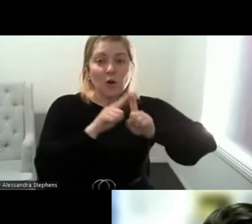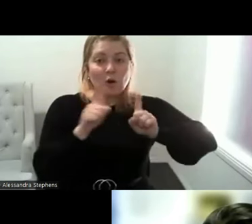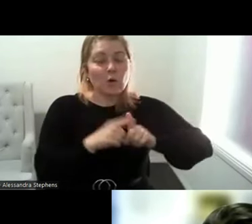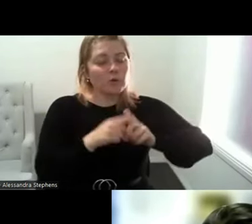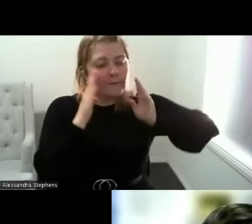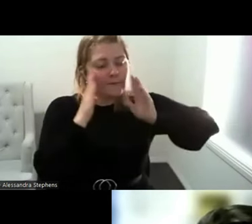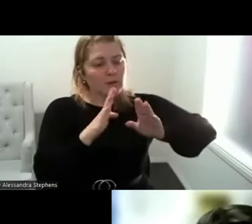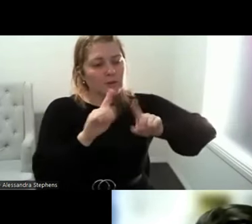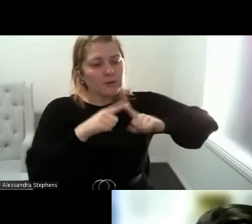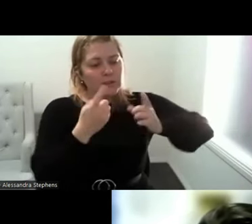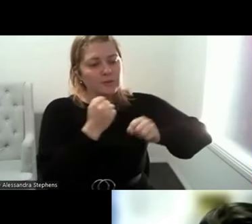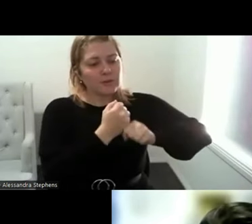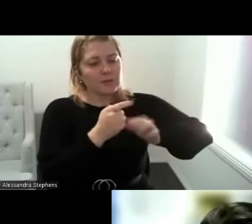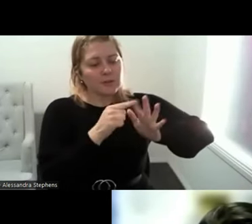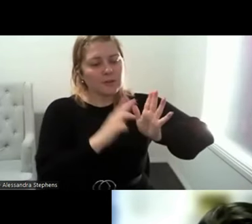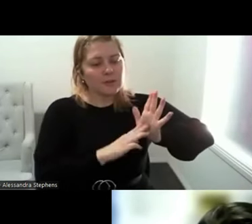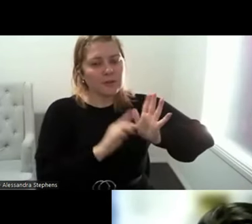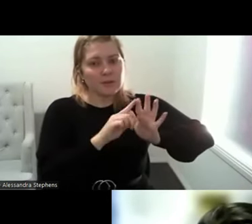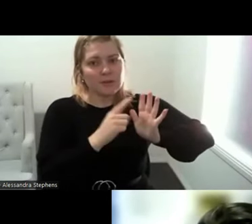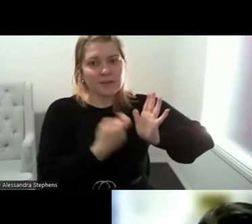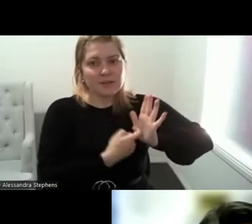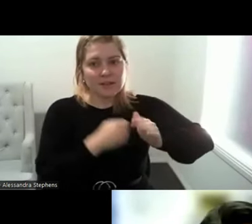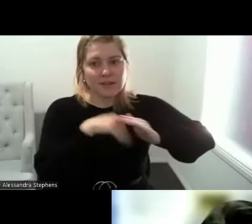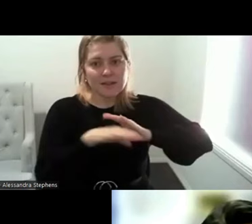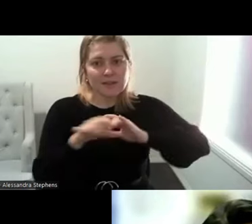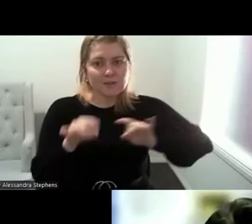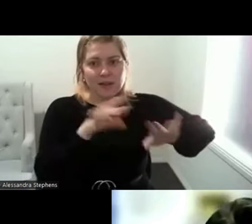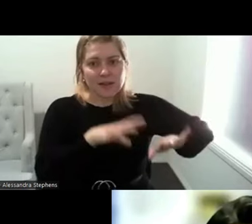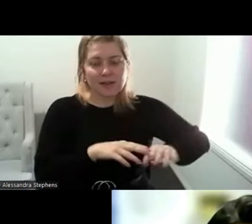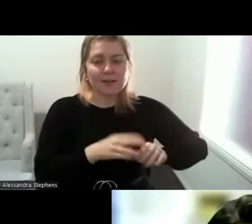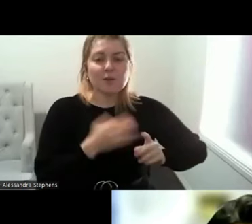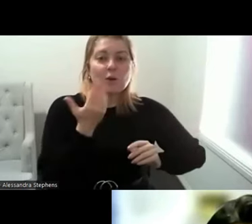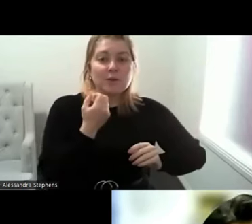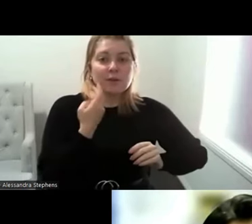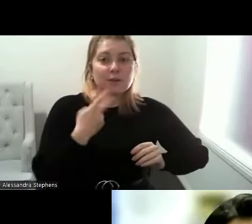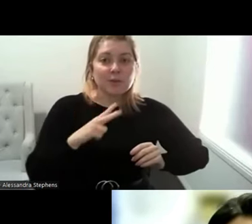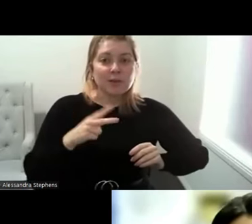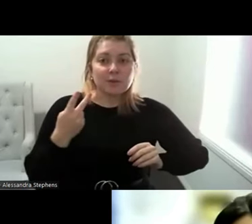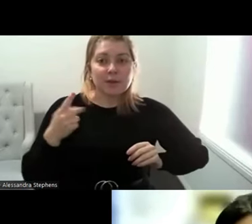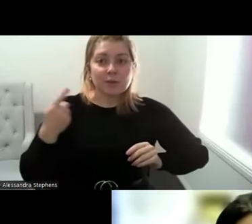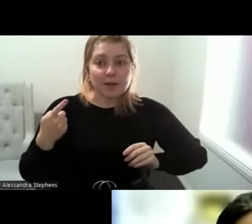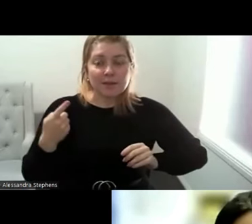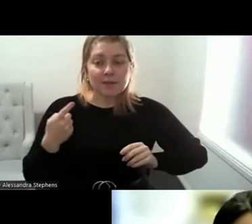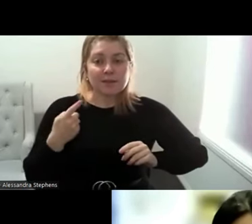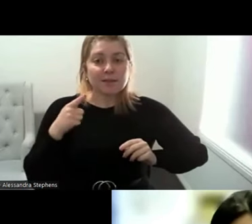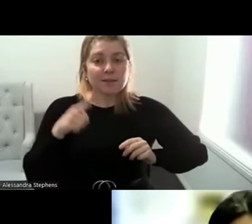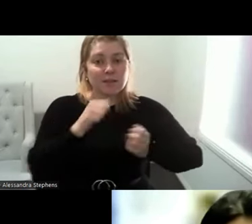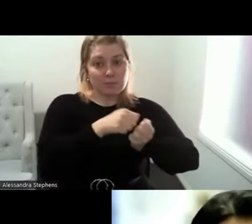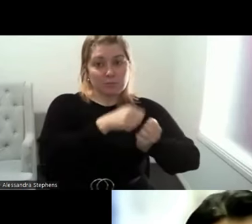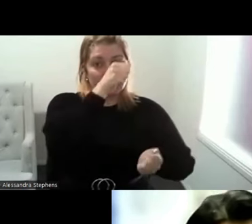In 2021 Gabrielle completed a graduate certificate in sex, health,and society which was designed by